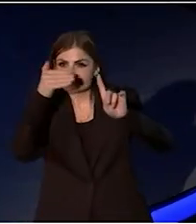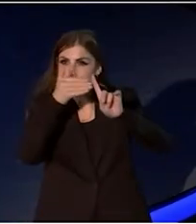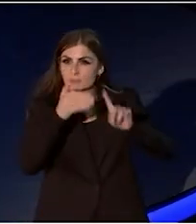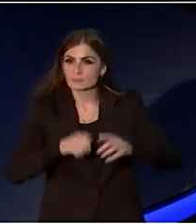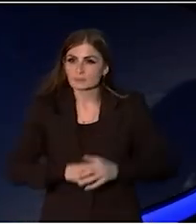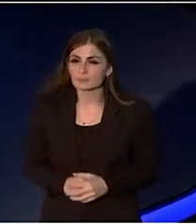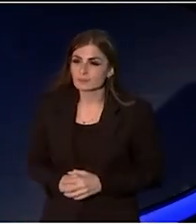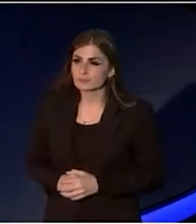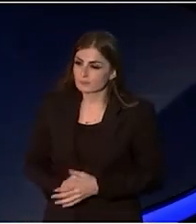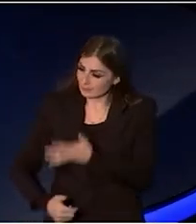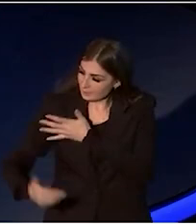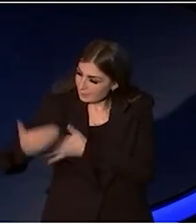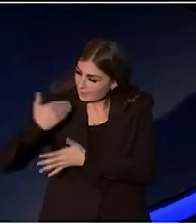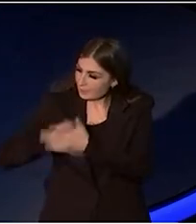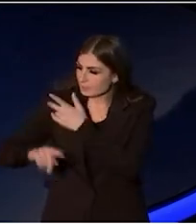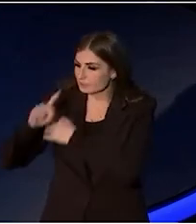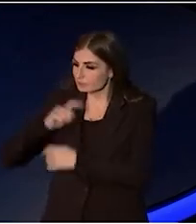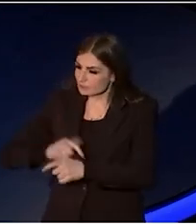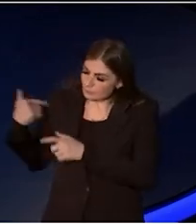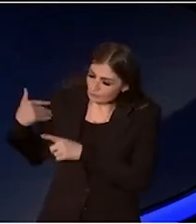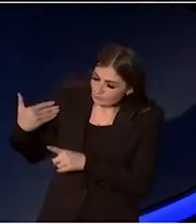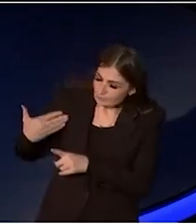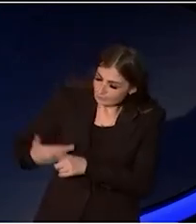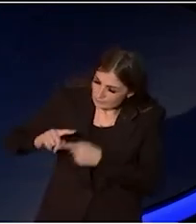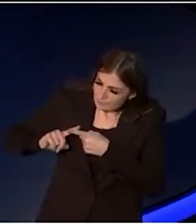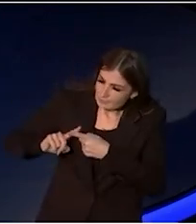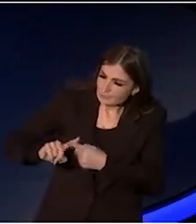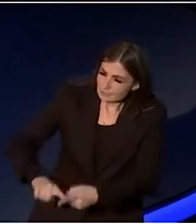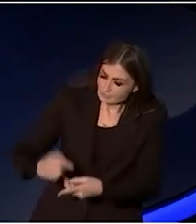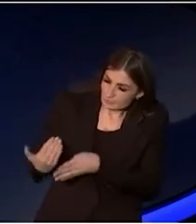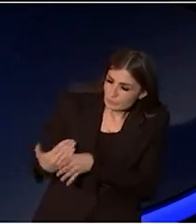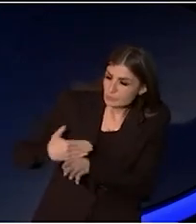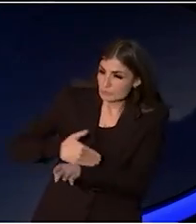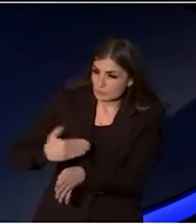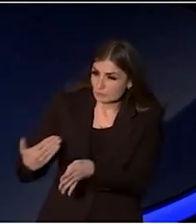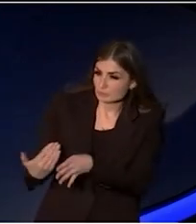As (UNKNOWN) by fatigue, you can't say we never tried Hills hoist